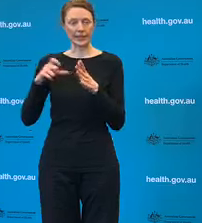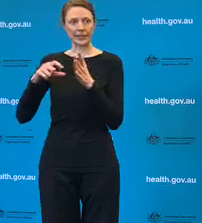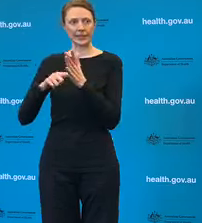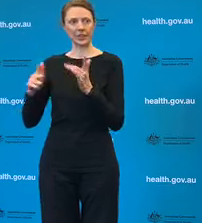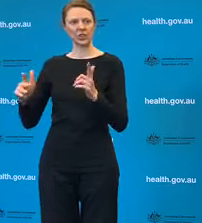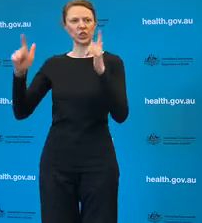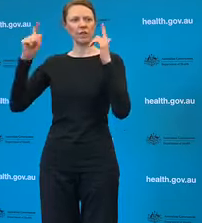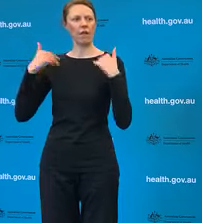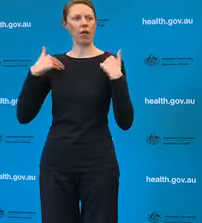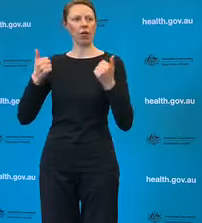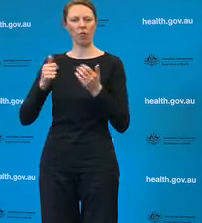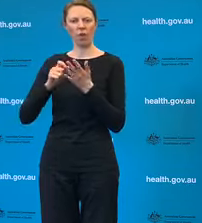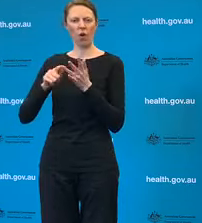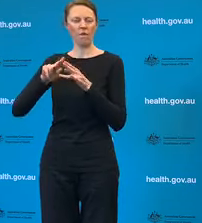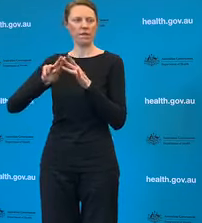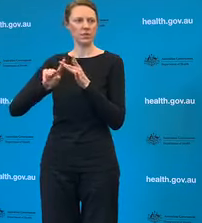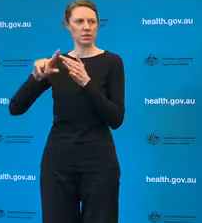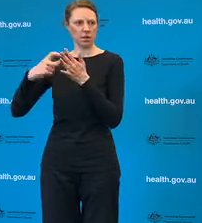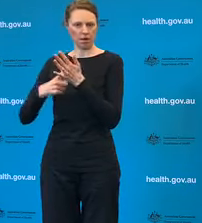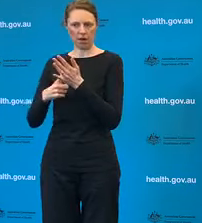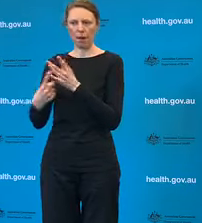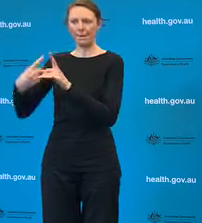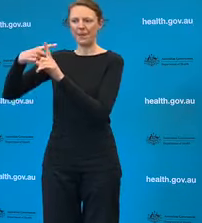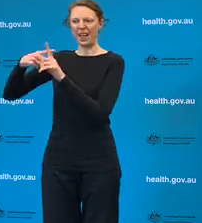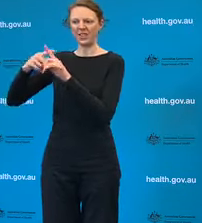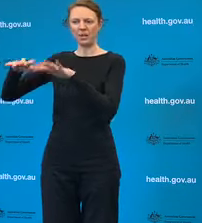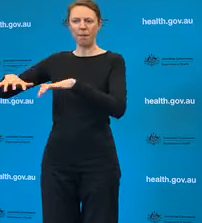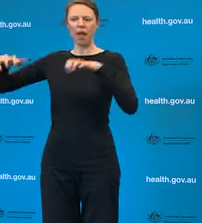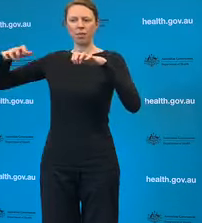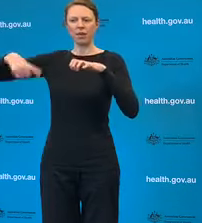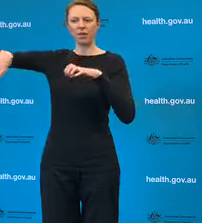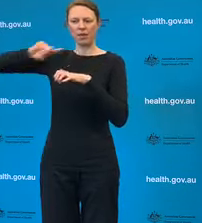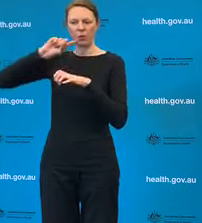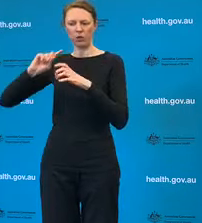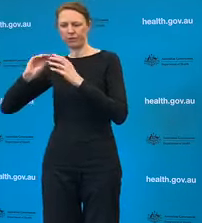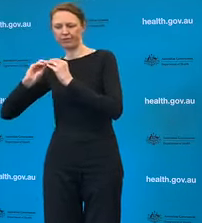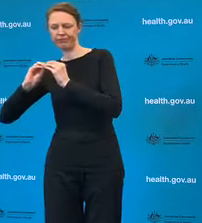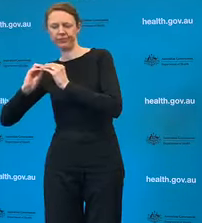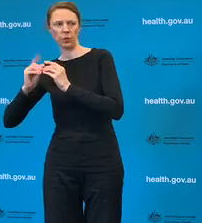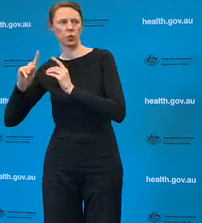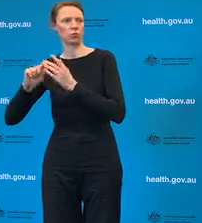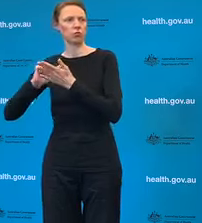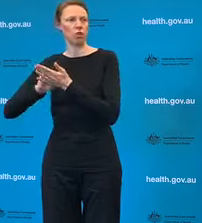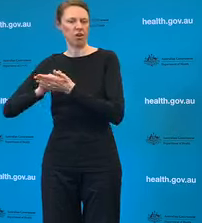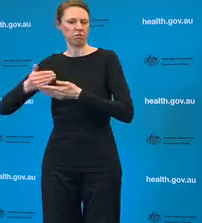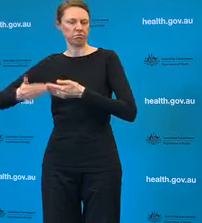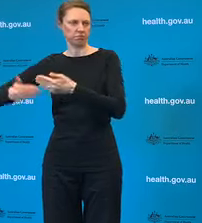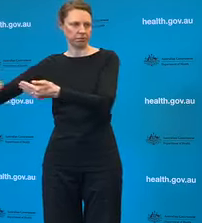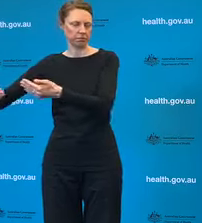parliament will be managing and beyond that I think it's probably